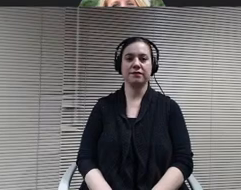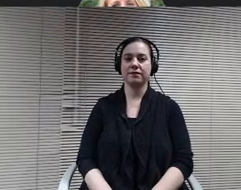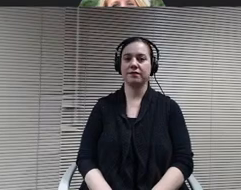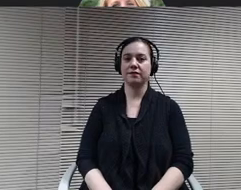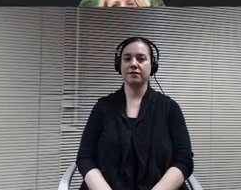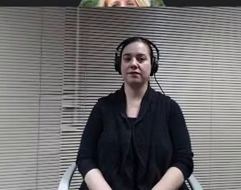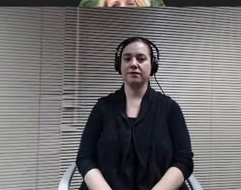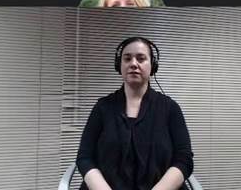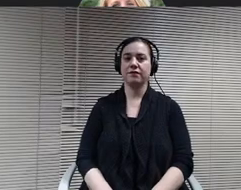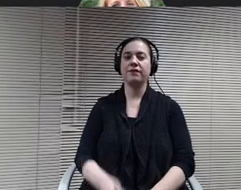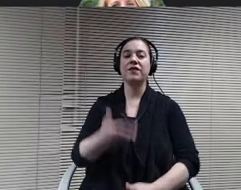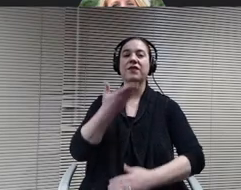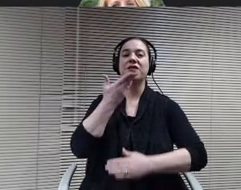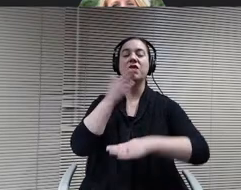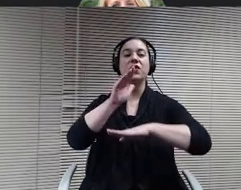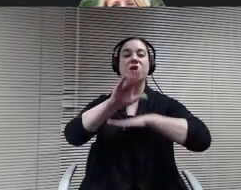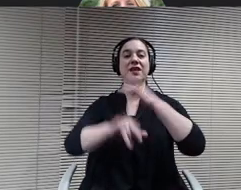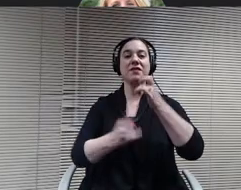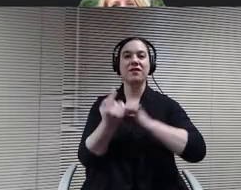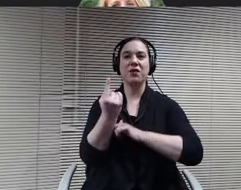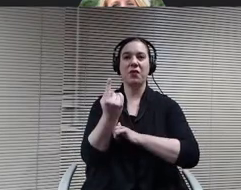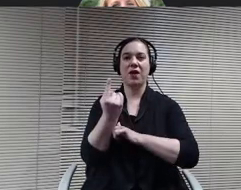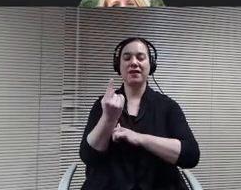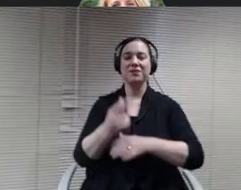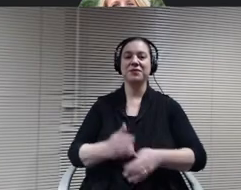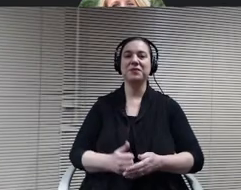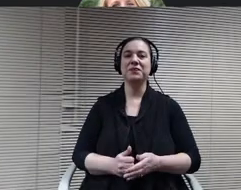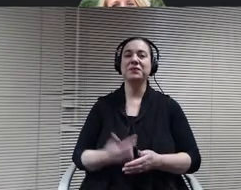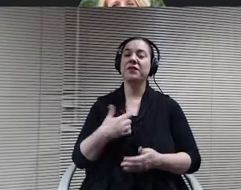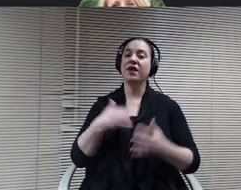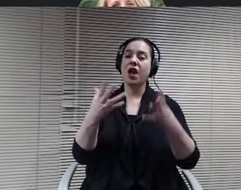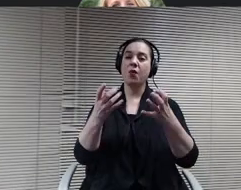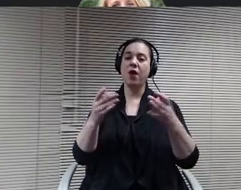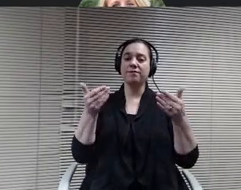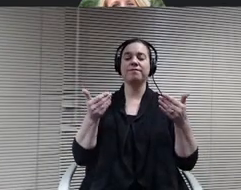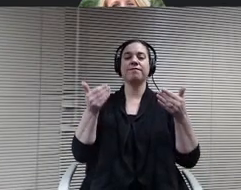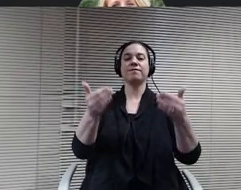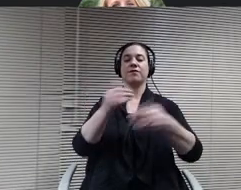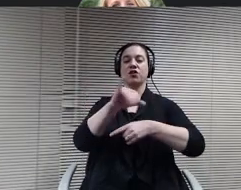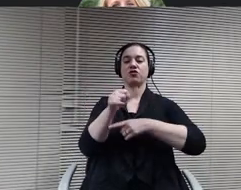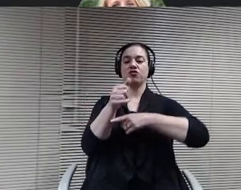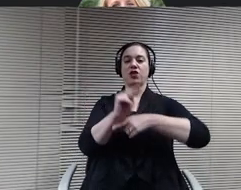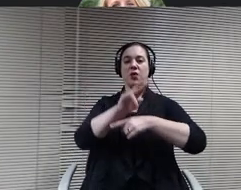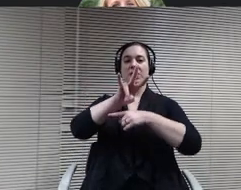Good evening everyone. I'd like to call the January 7, 2021 School Board meeting to order.